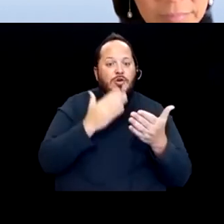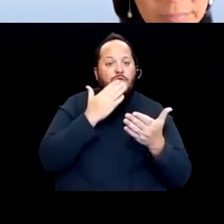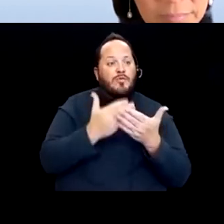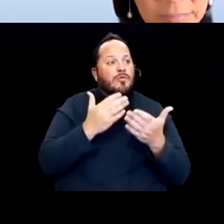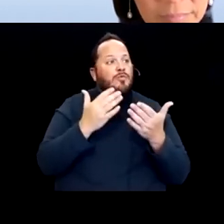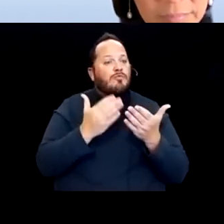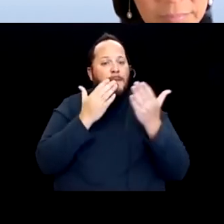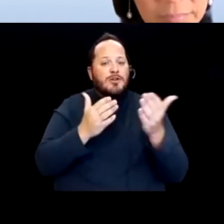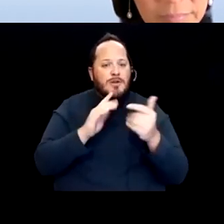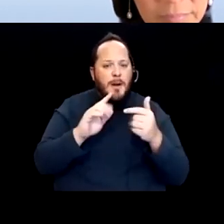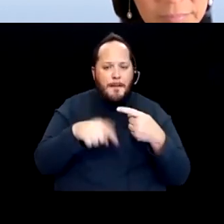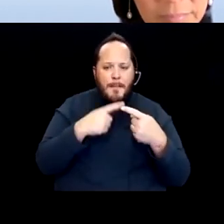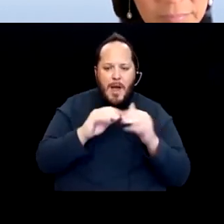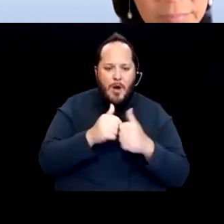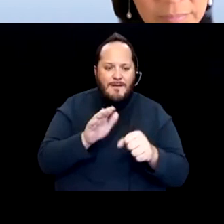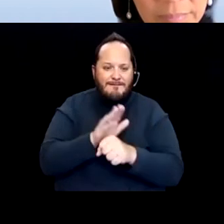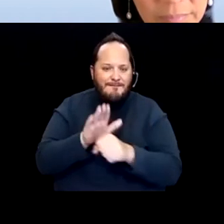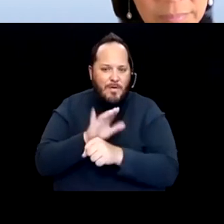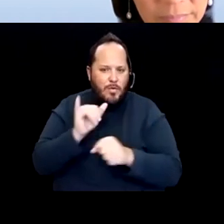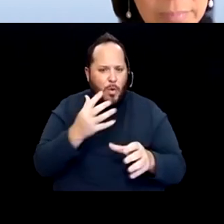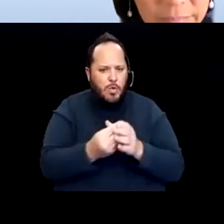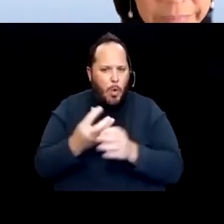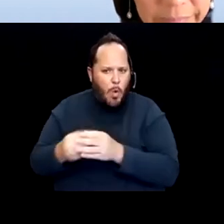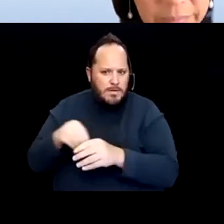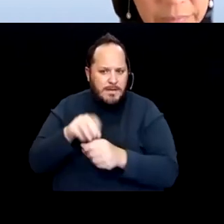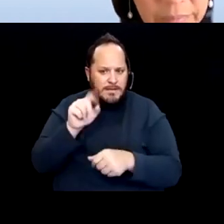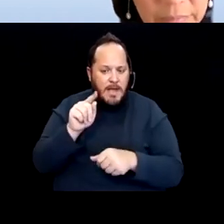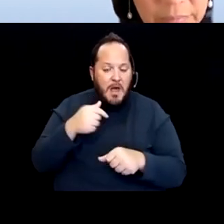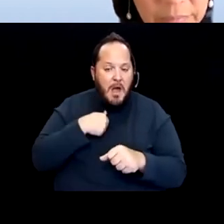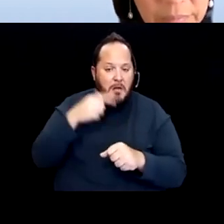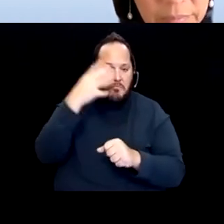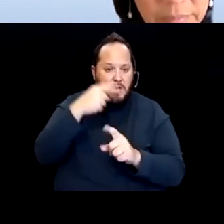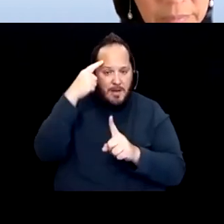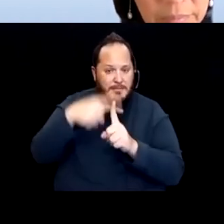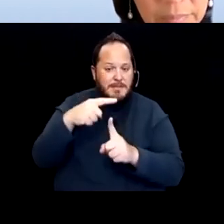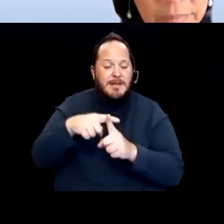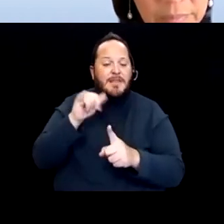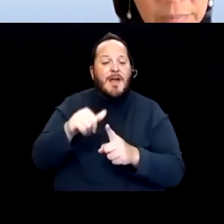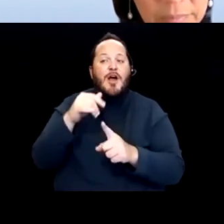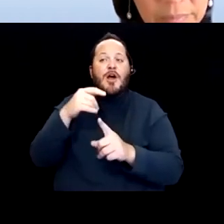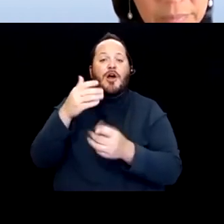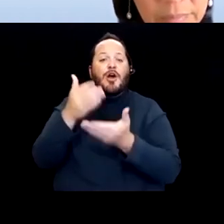So I'm optimistic that good things will come out of our task force and hopefully it'll be listened